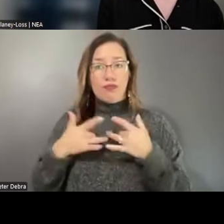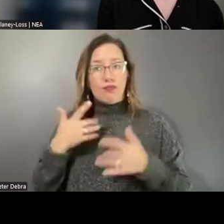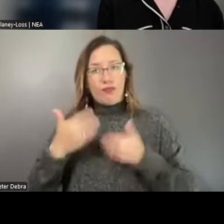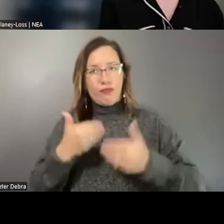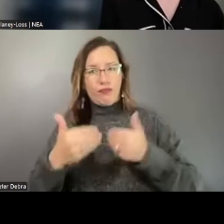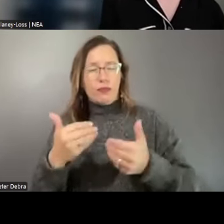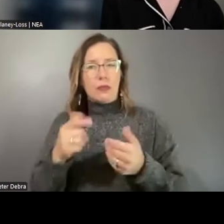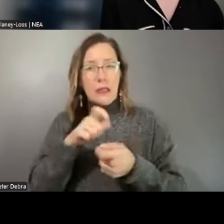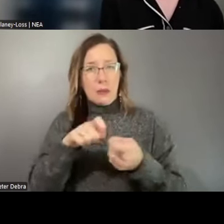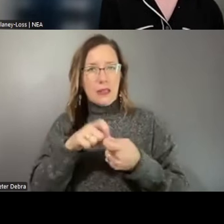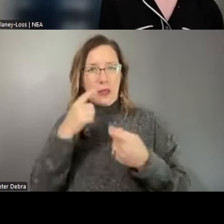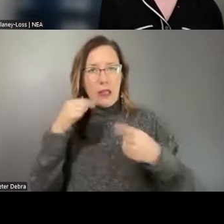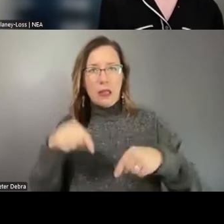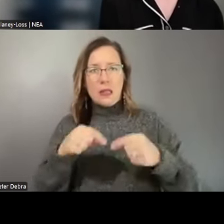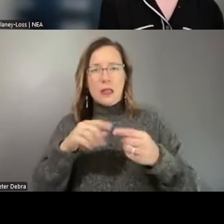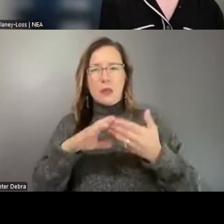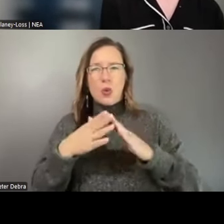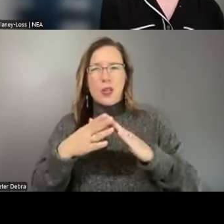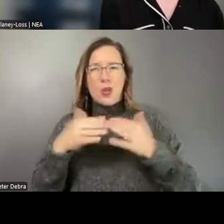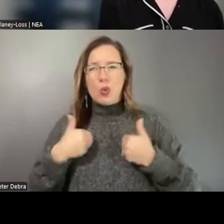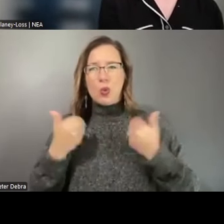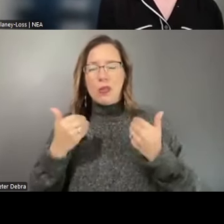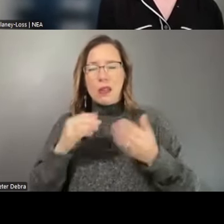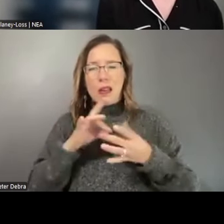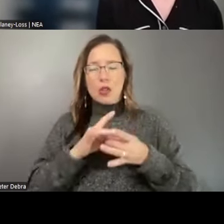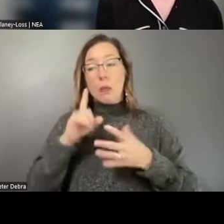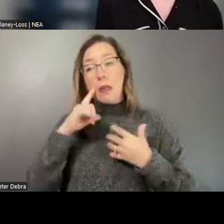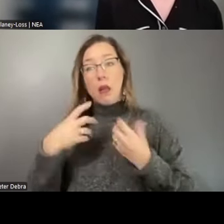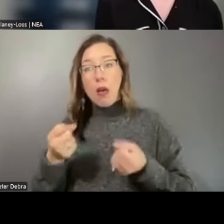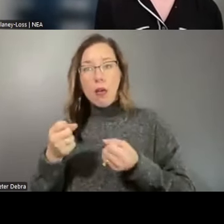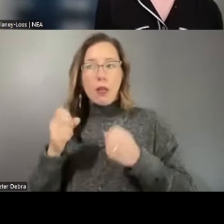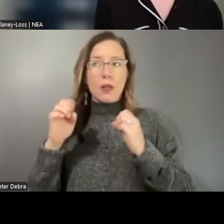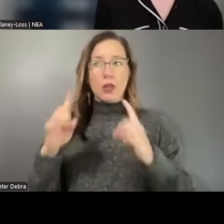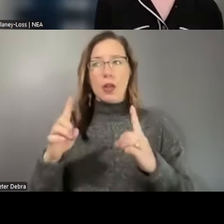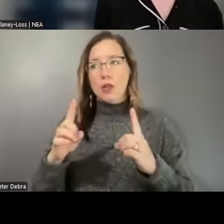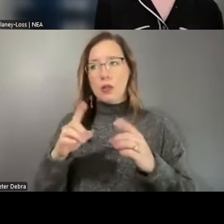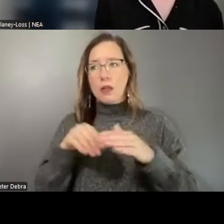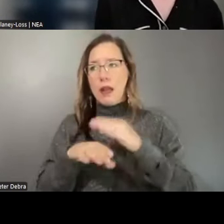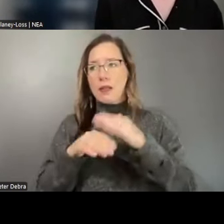in our community youth connections, mental health and education and access to programming that has